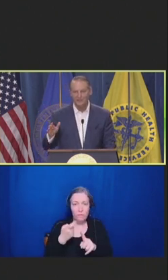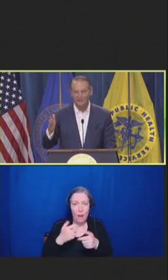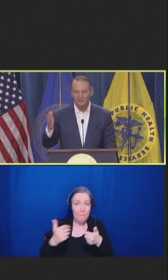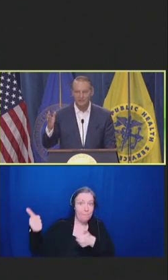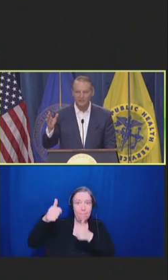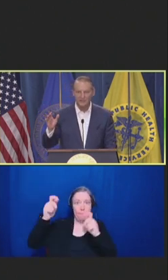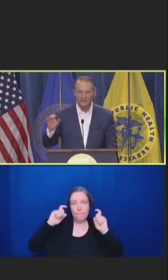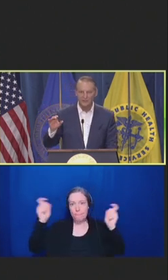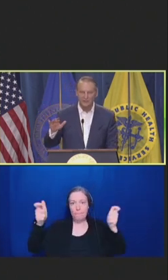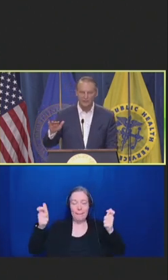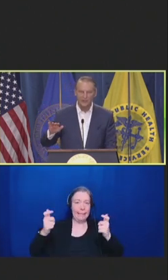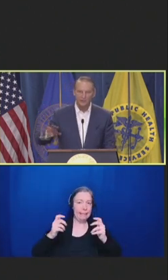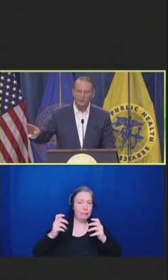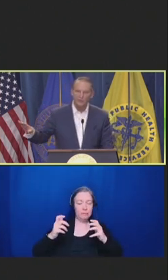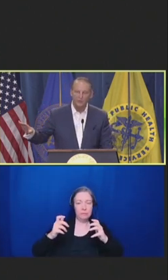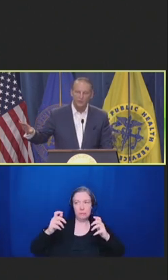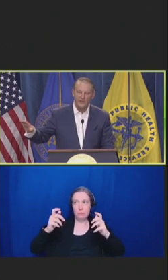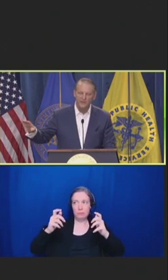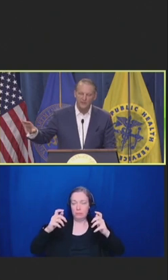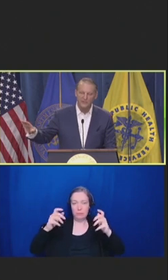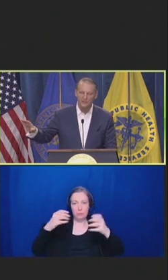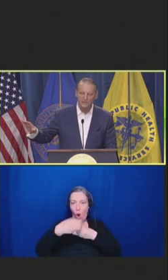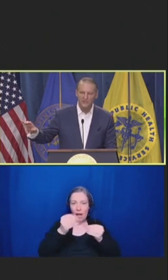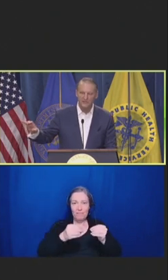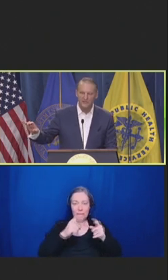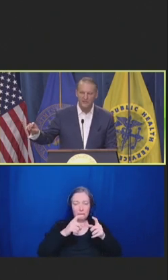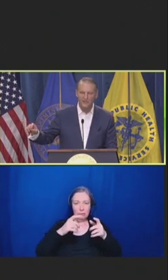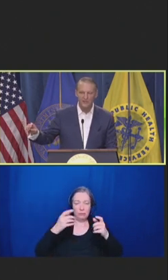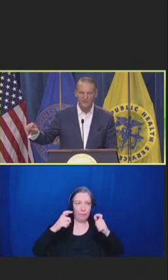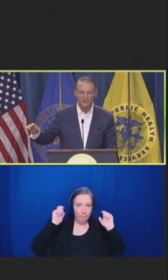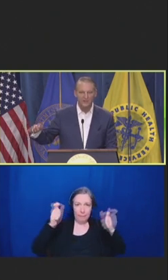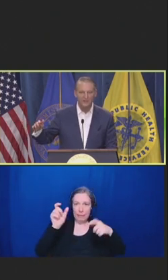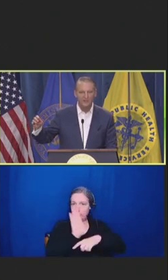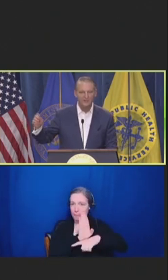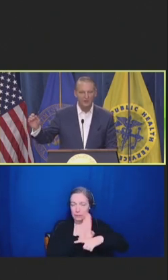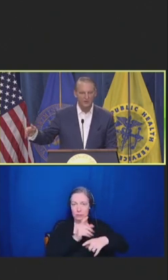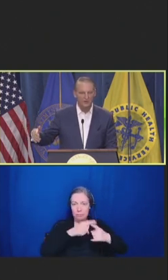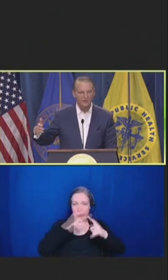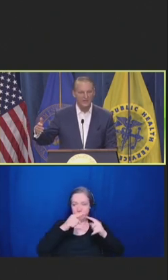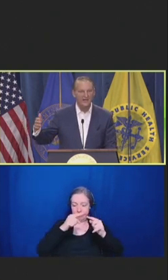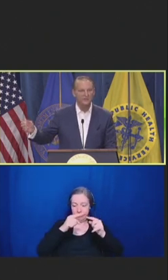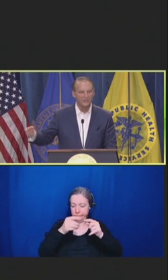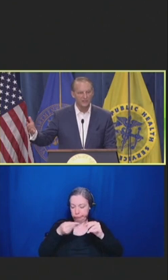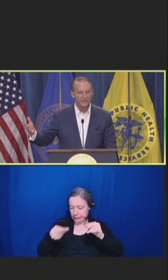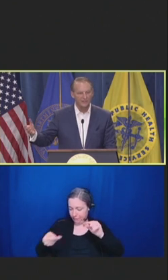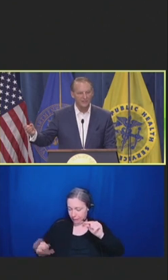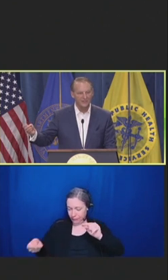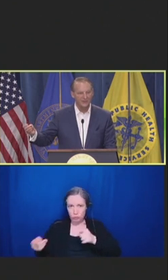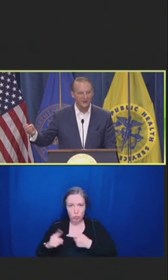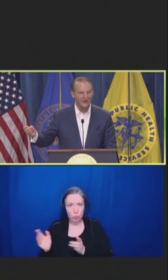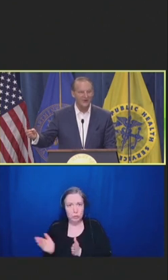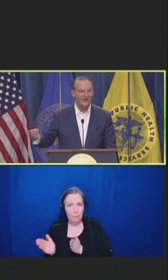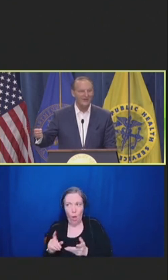So, again, as you move away from centralized care settings, it's harder. The acquisition becomes harder.